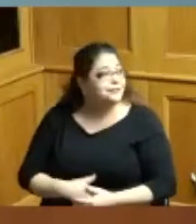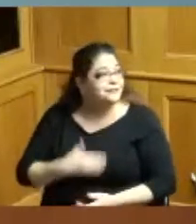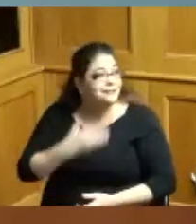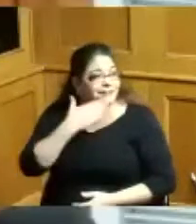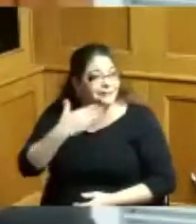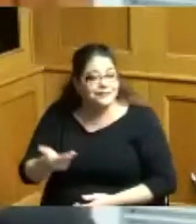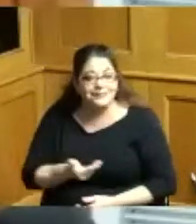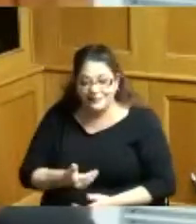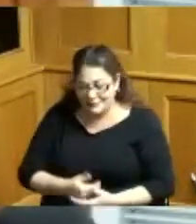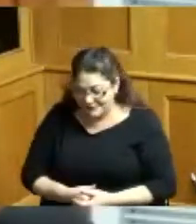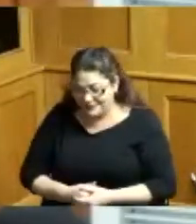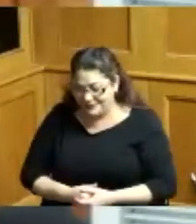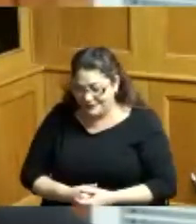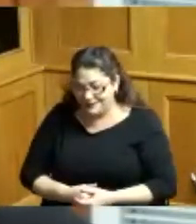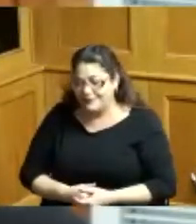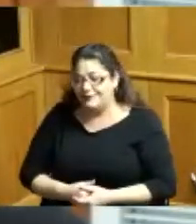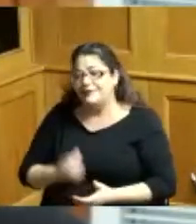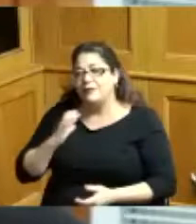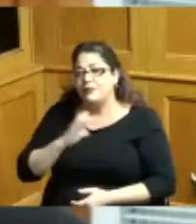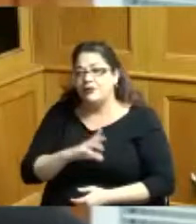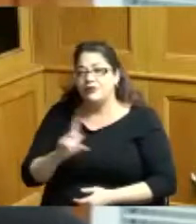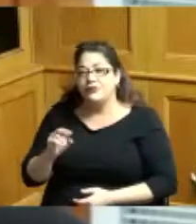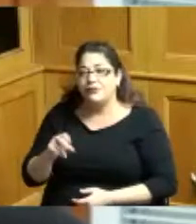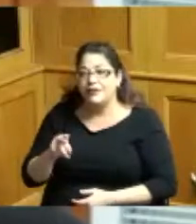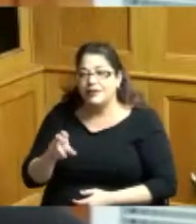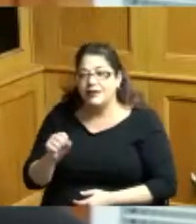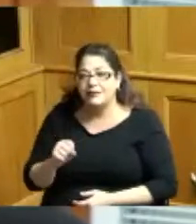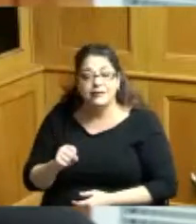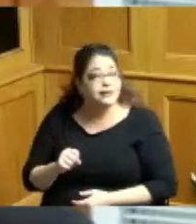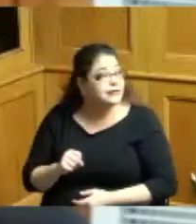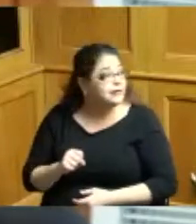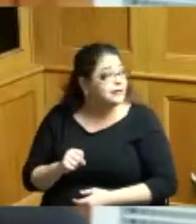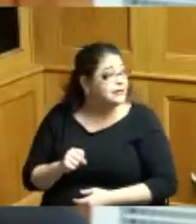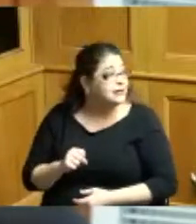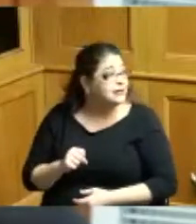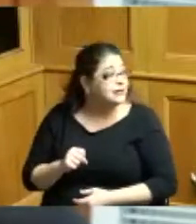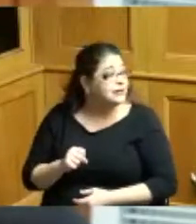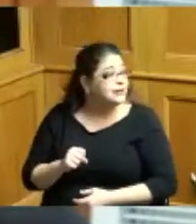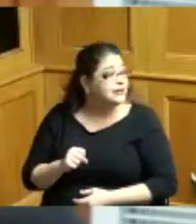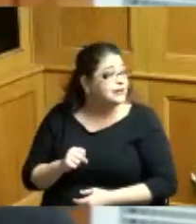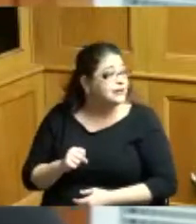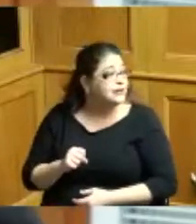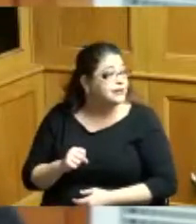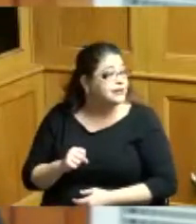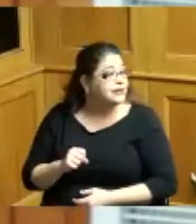Commissioner Driehaus you mean a great deal to me and to first step home in our community